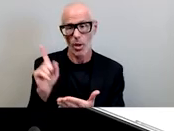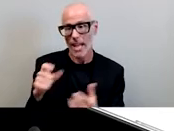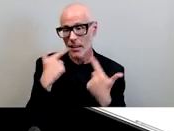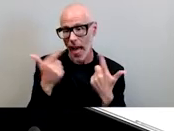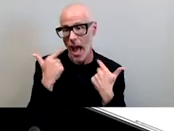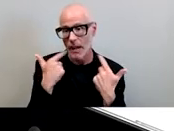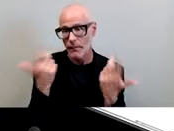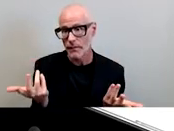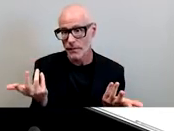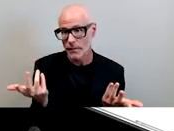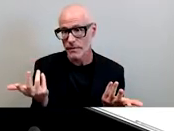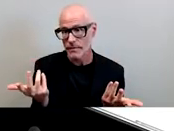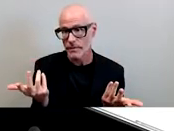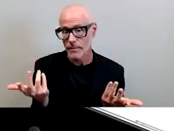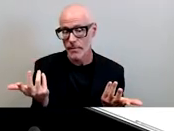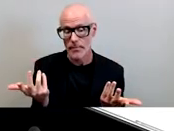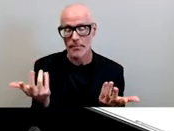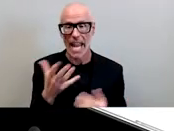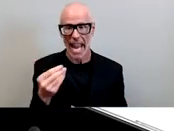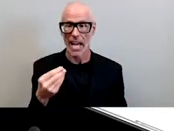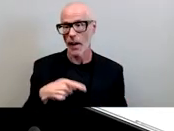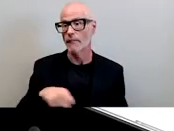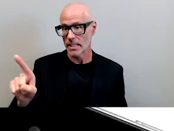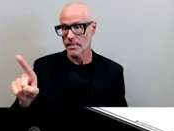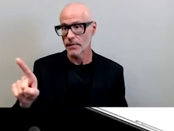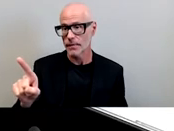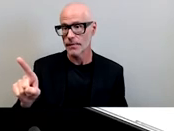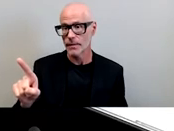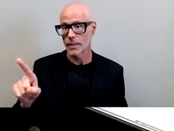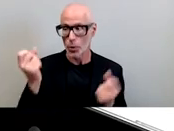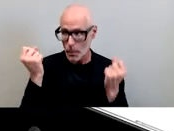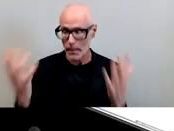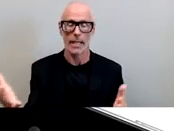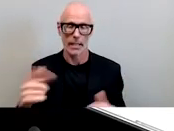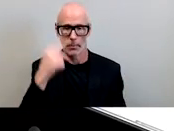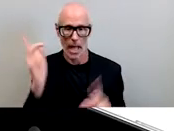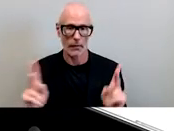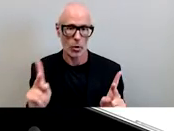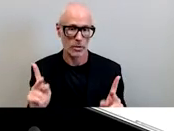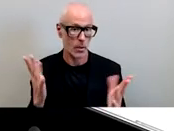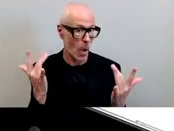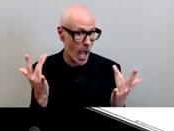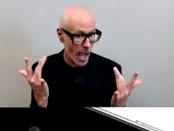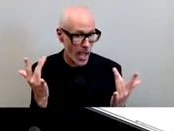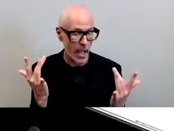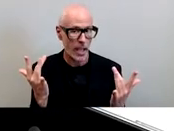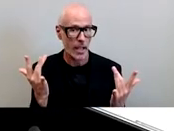to some black folks and it was offensive to many others why because their everyday lived